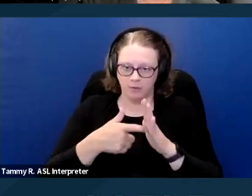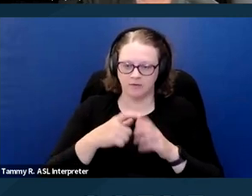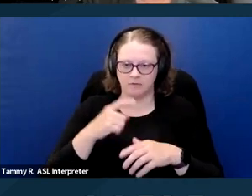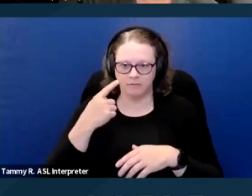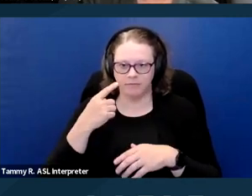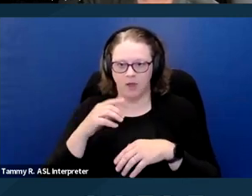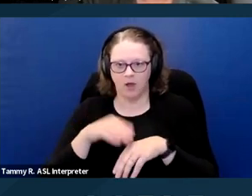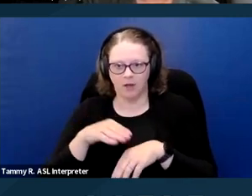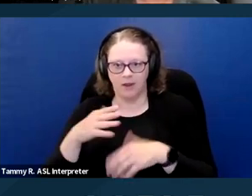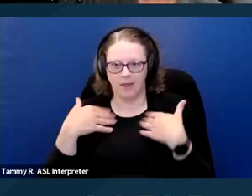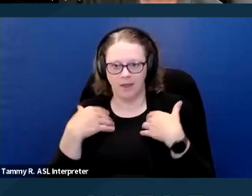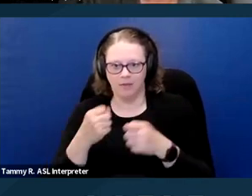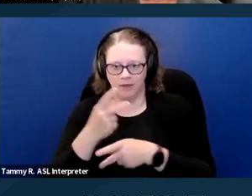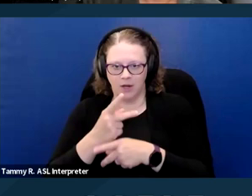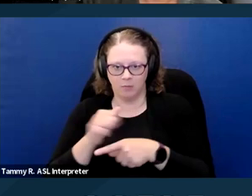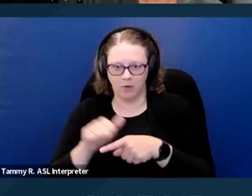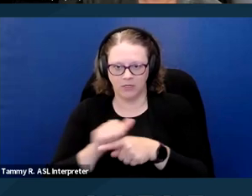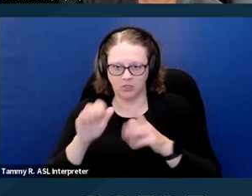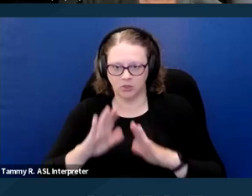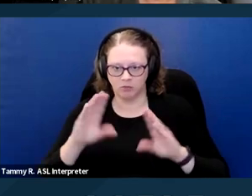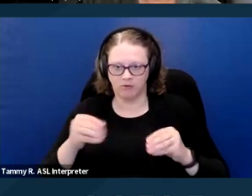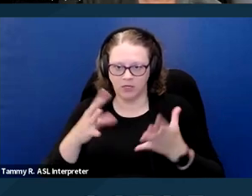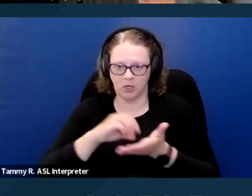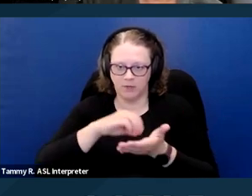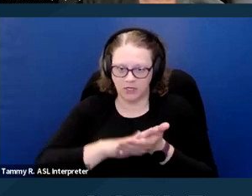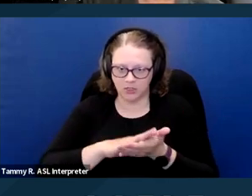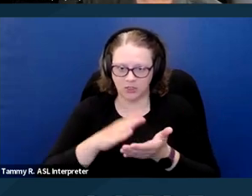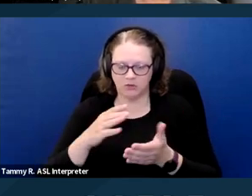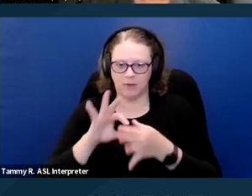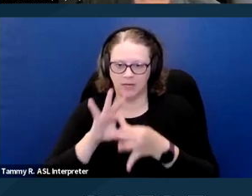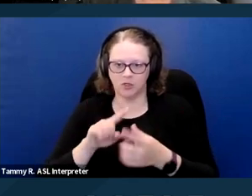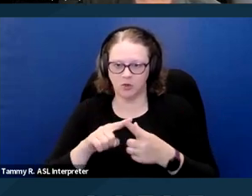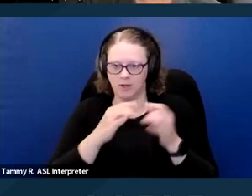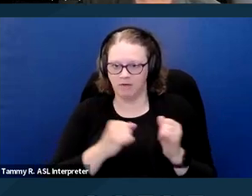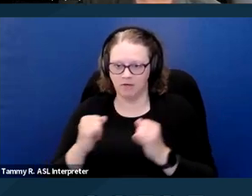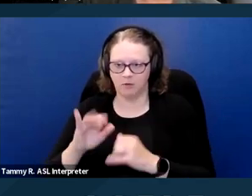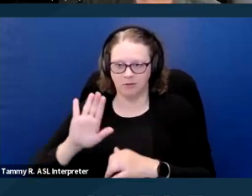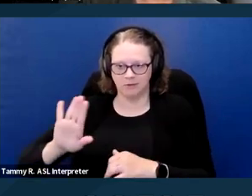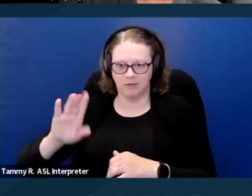for an emotional support dog. Now this particular bill flew under